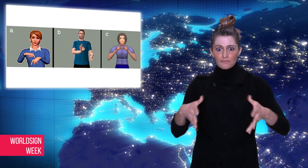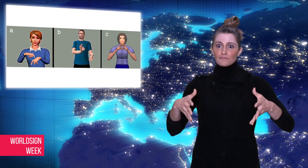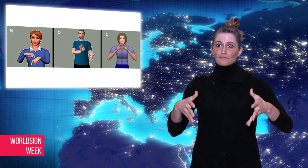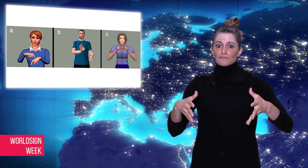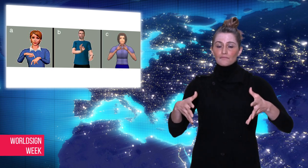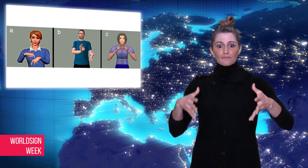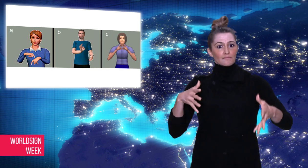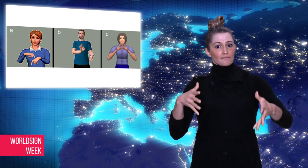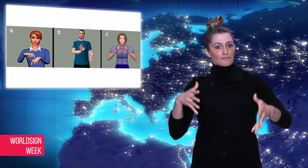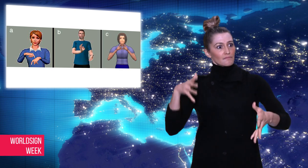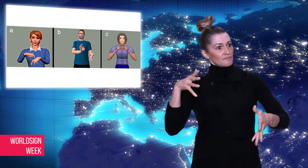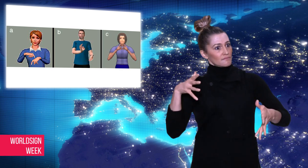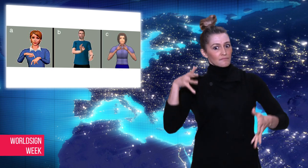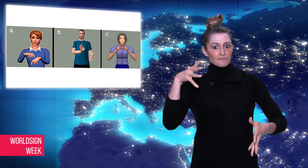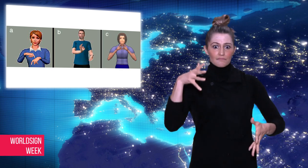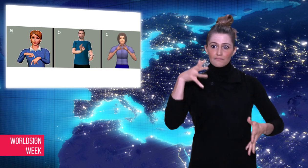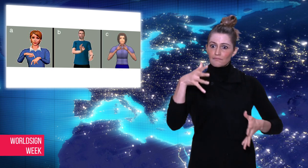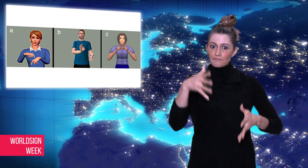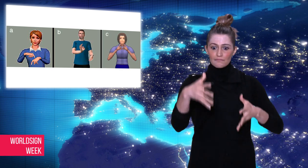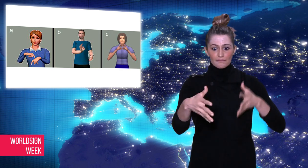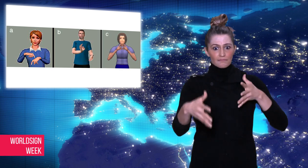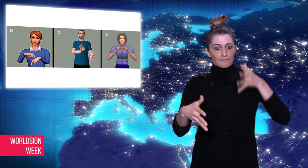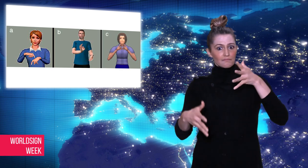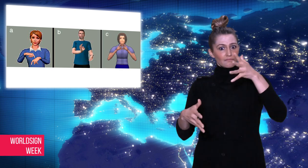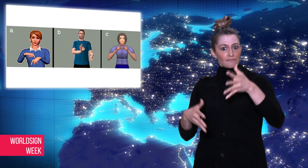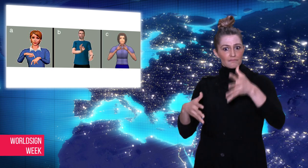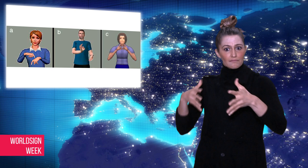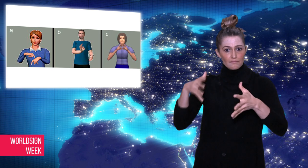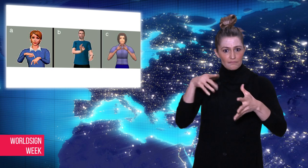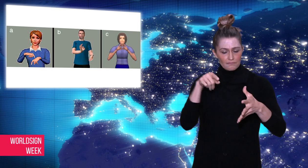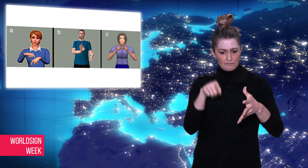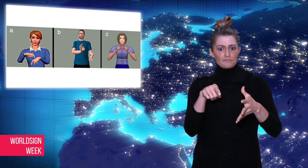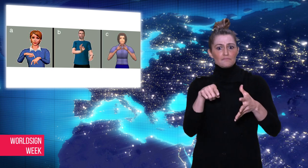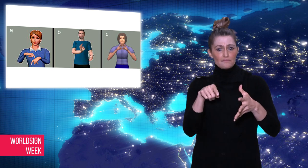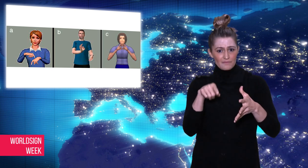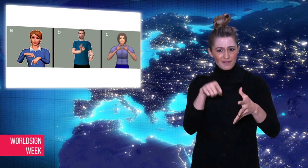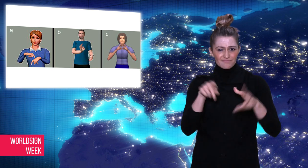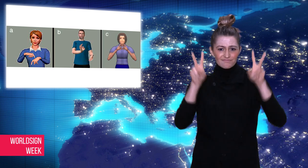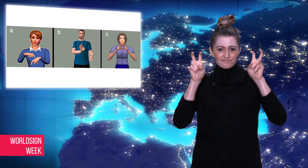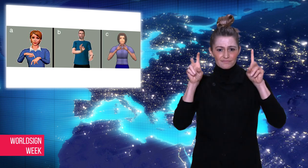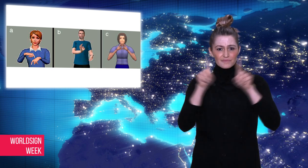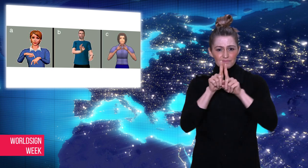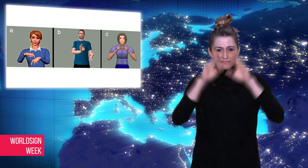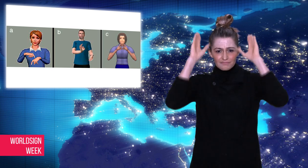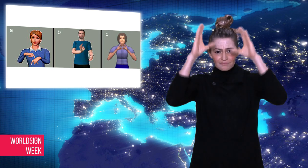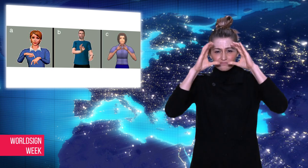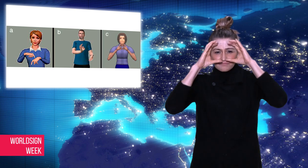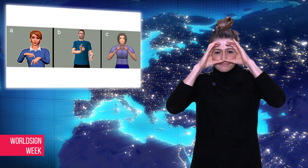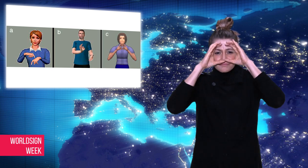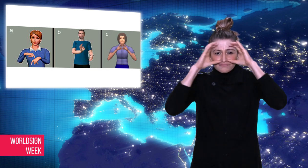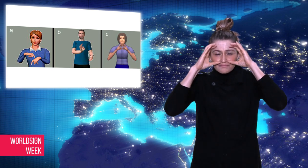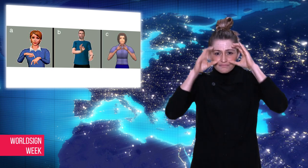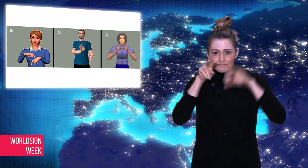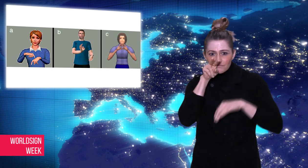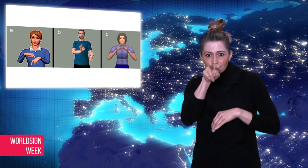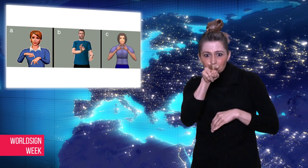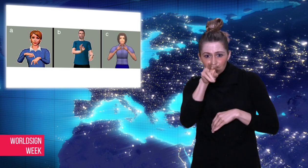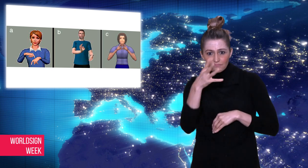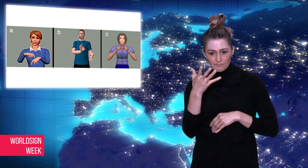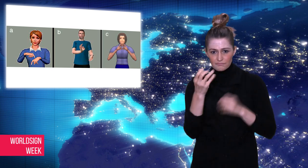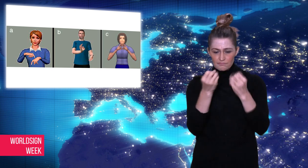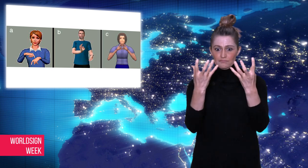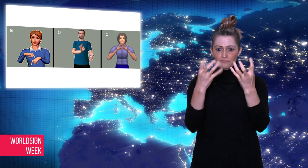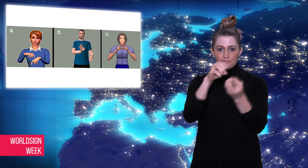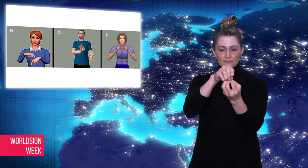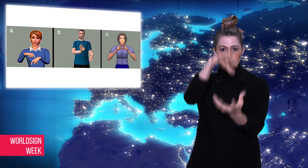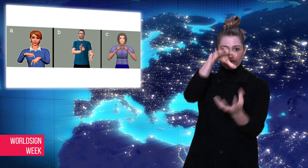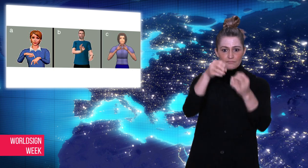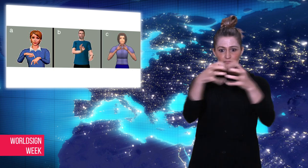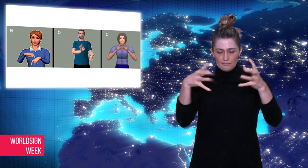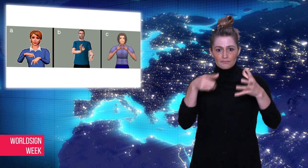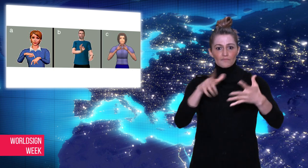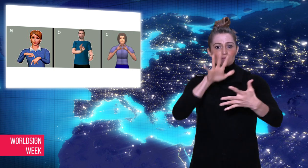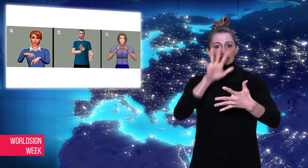of “signing avatars”, also known as “virtual sign